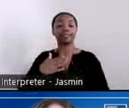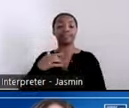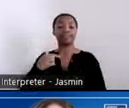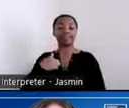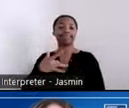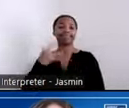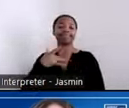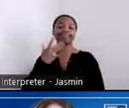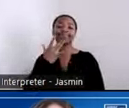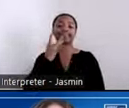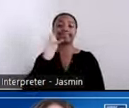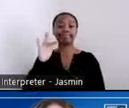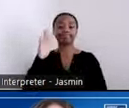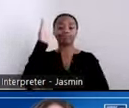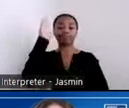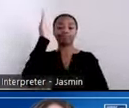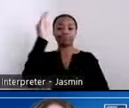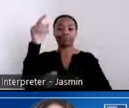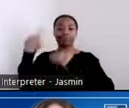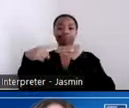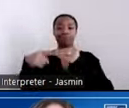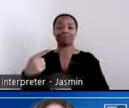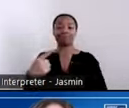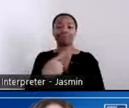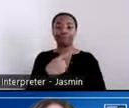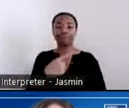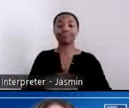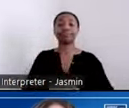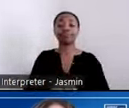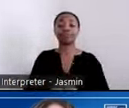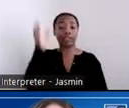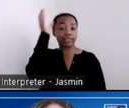those with behavioral health conditions. The concept of community living is a